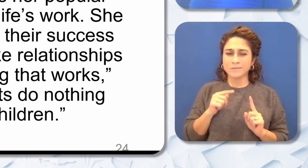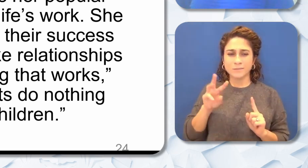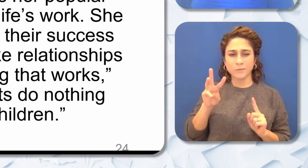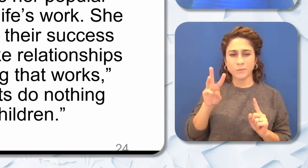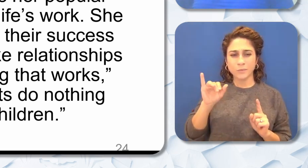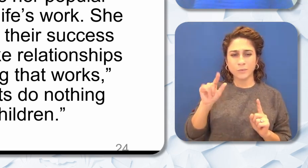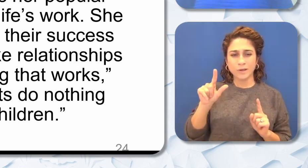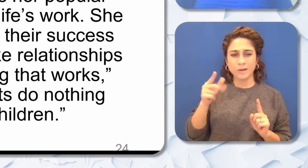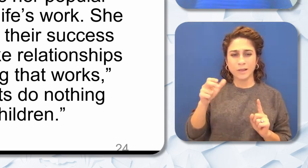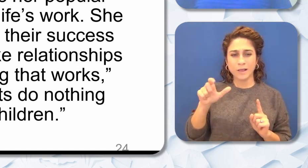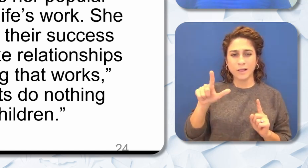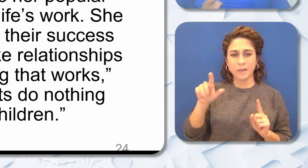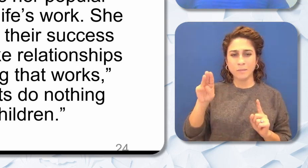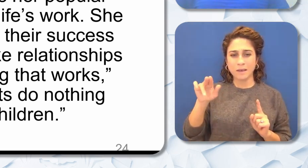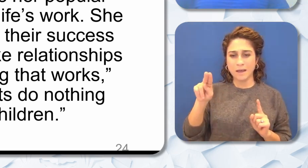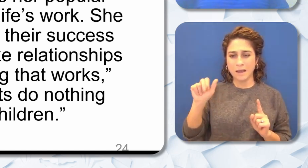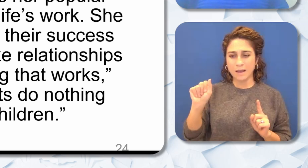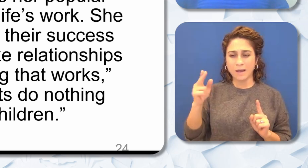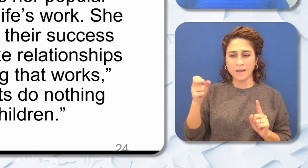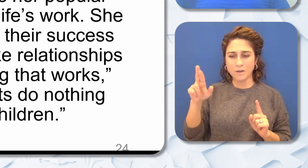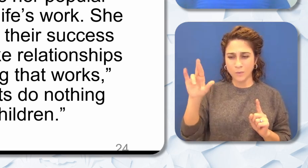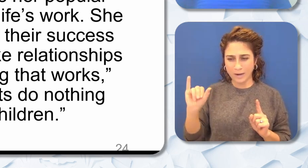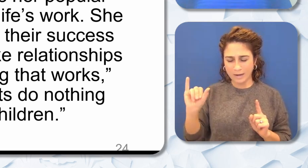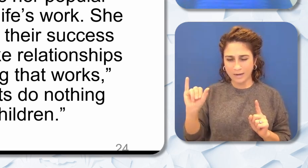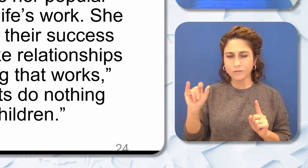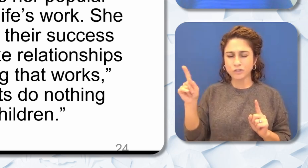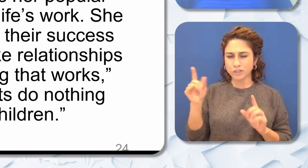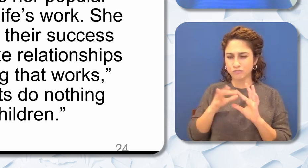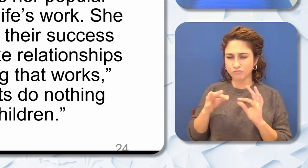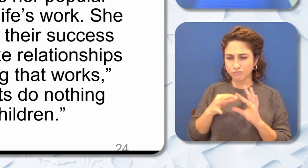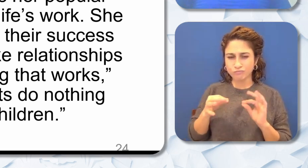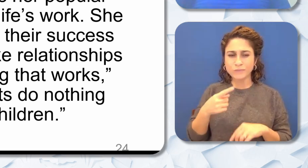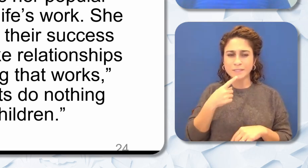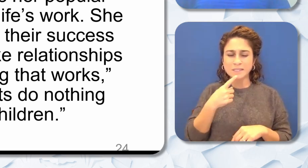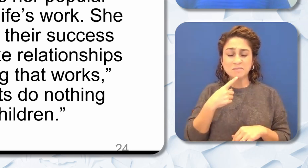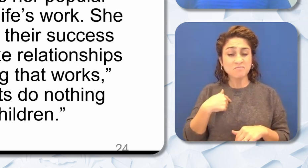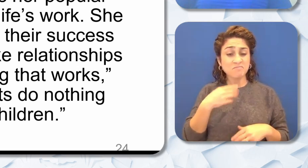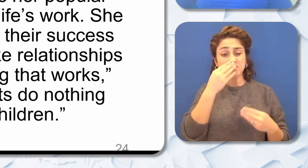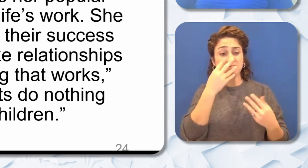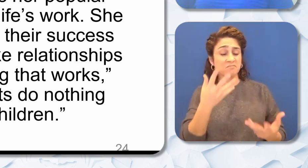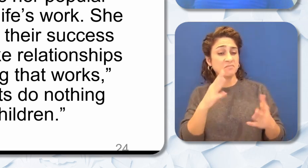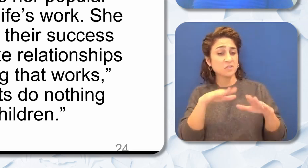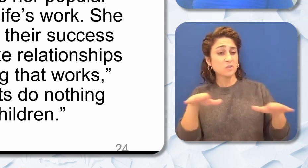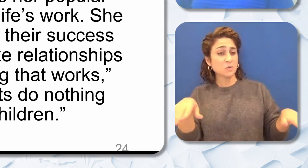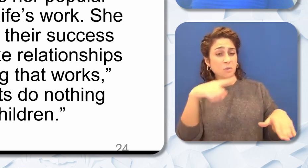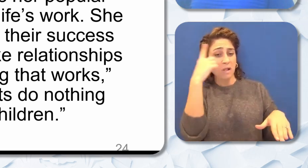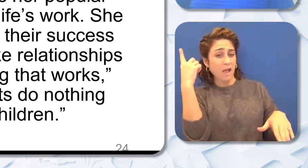quoted as saying “It didn't faze me at all that the children were not Black. Love is the answer.”